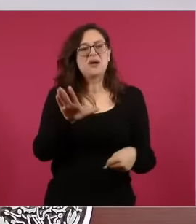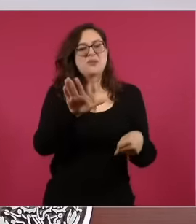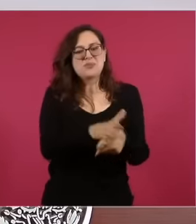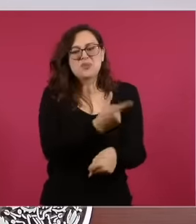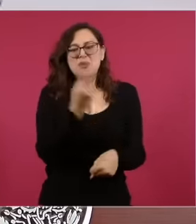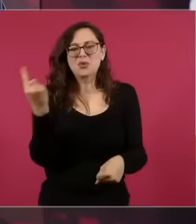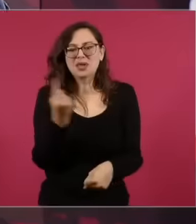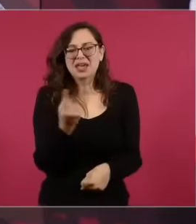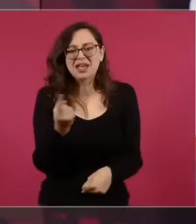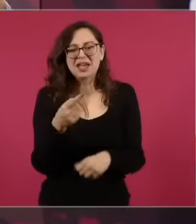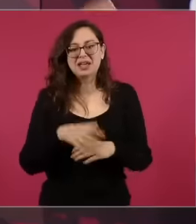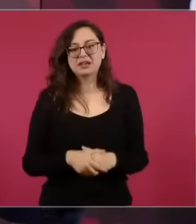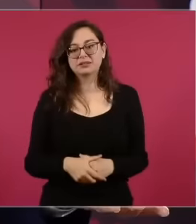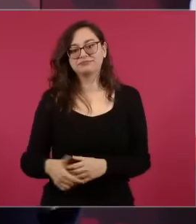ideological